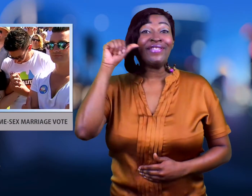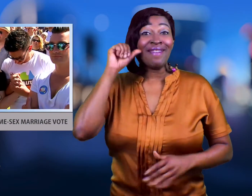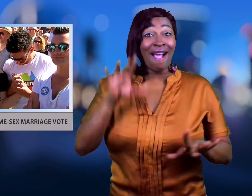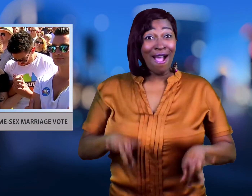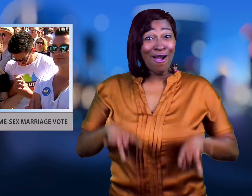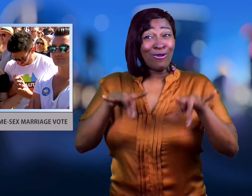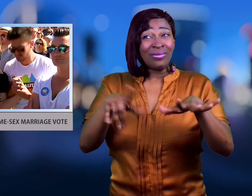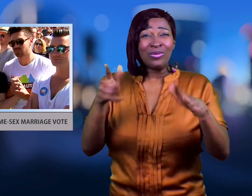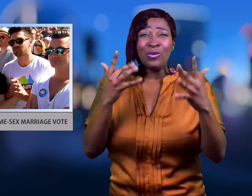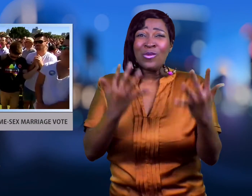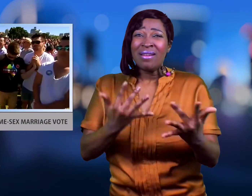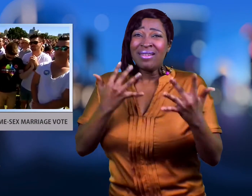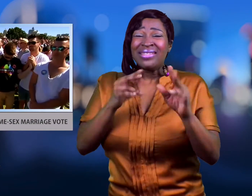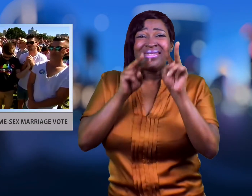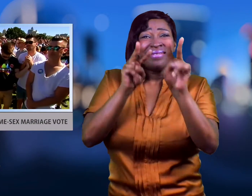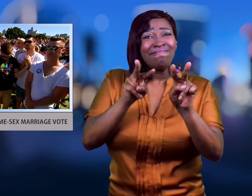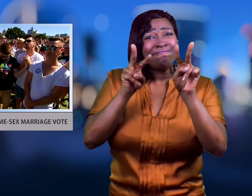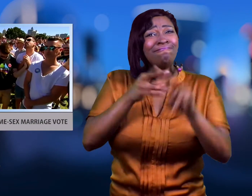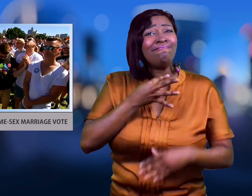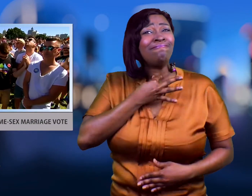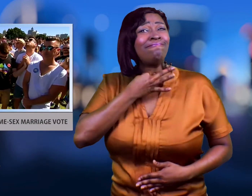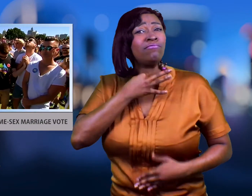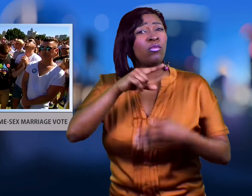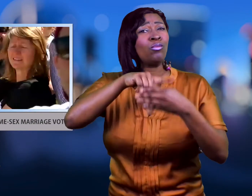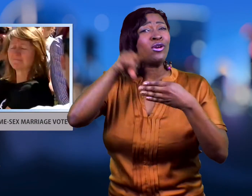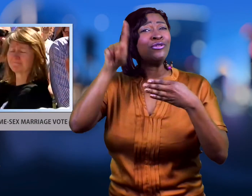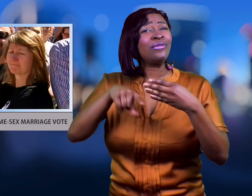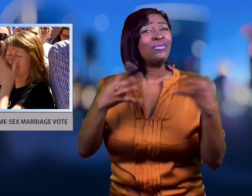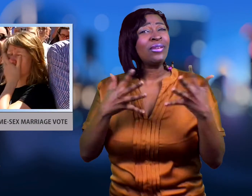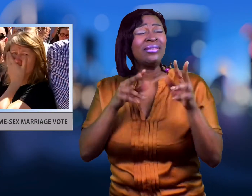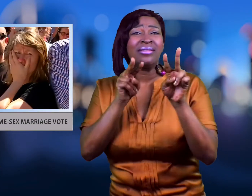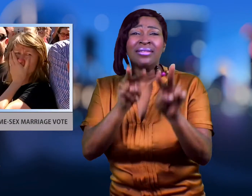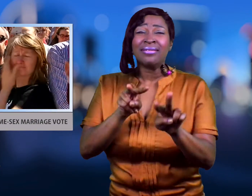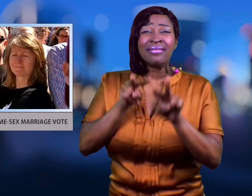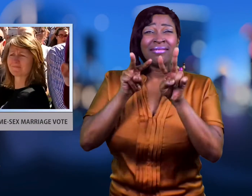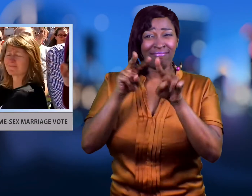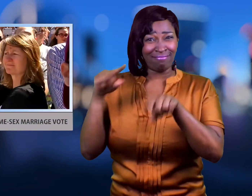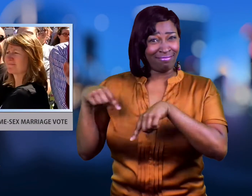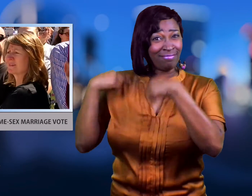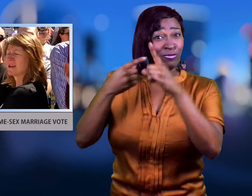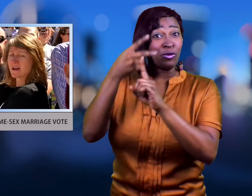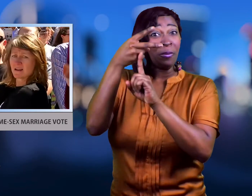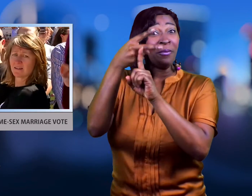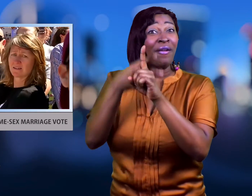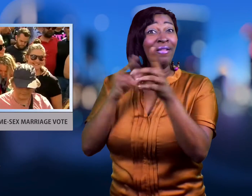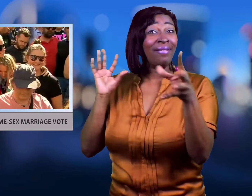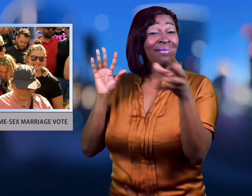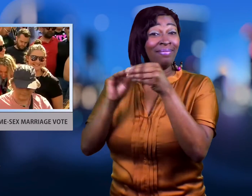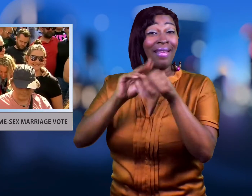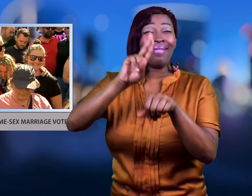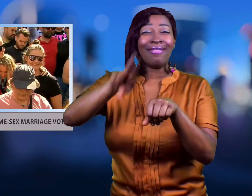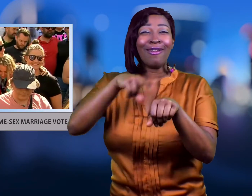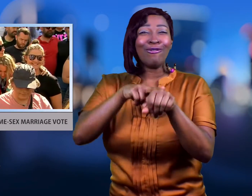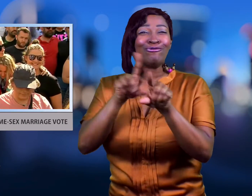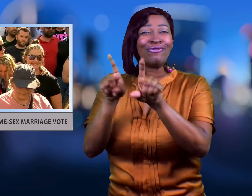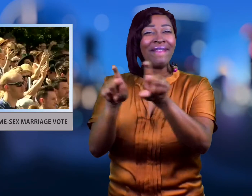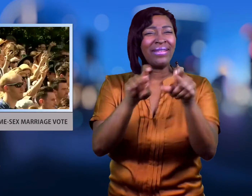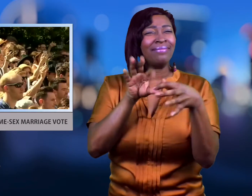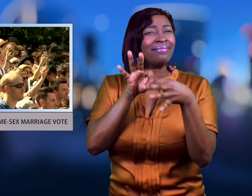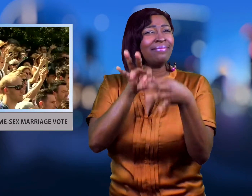Yesterday Australians waited anxiously to hear the results of a two month national survey regarding legalizing